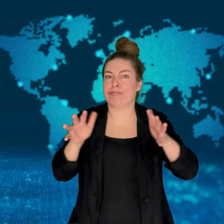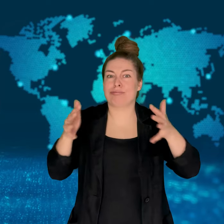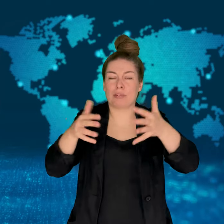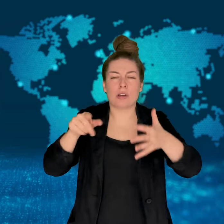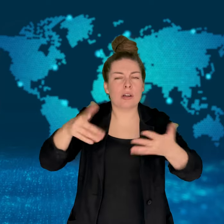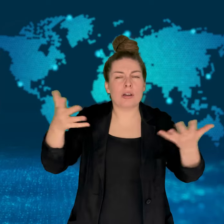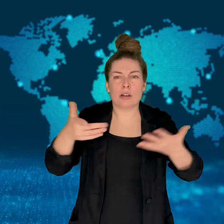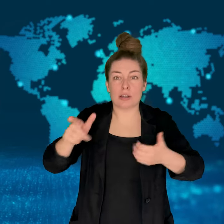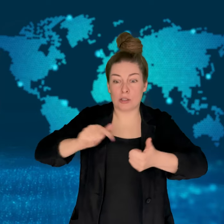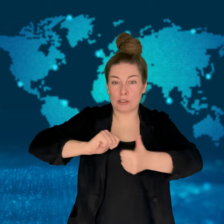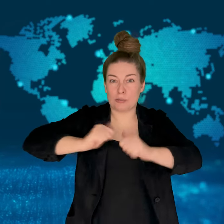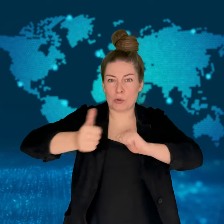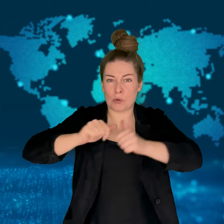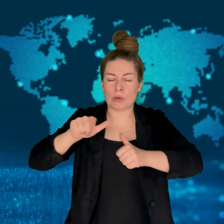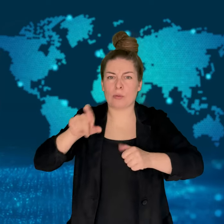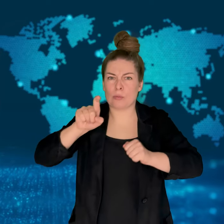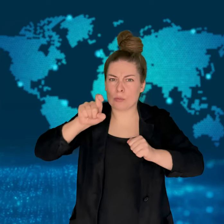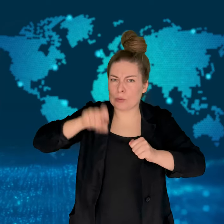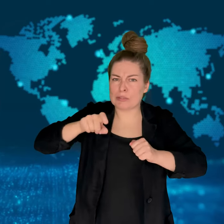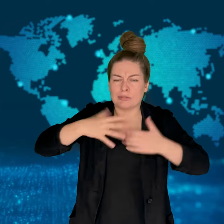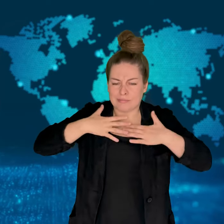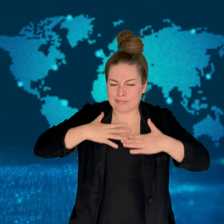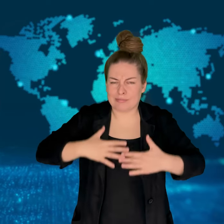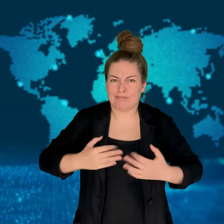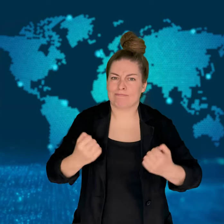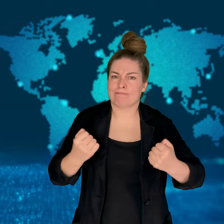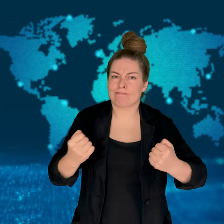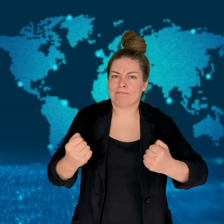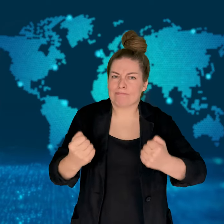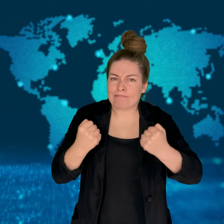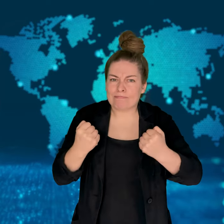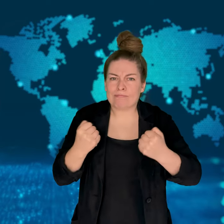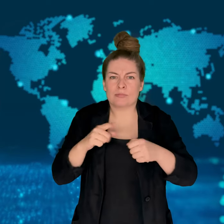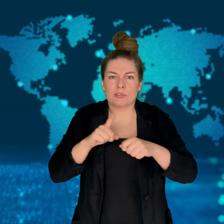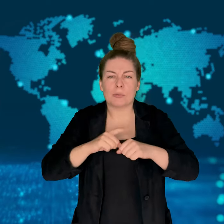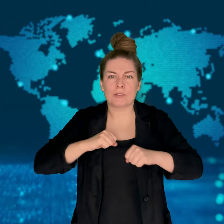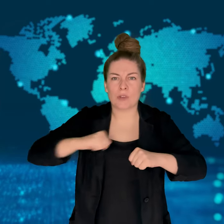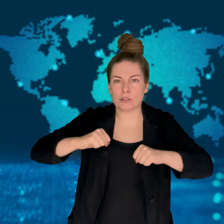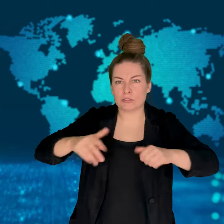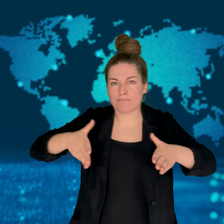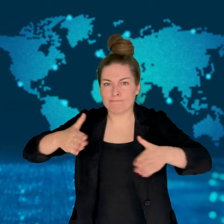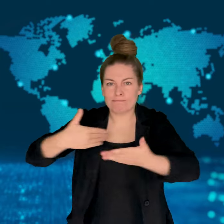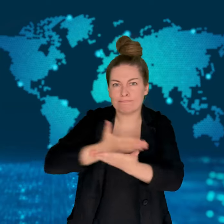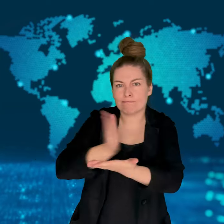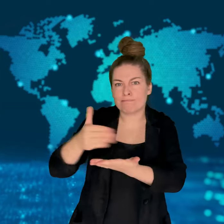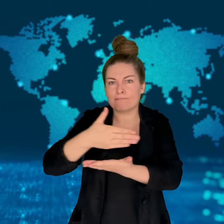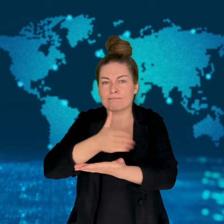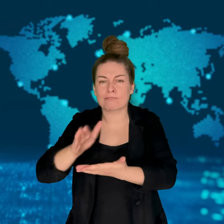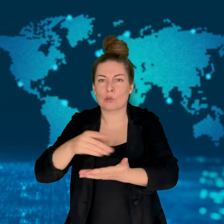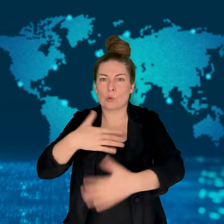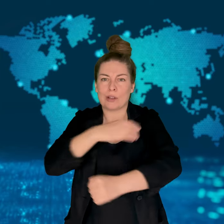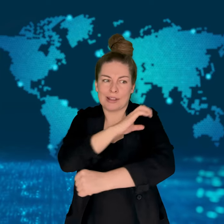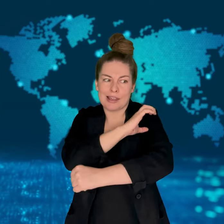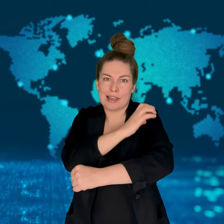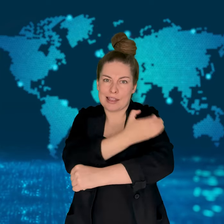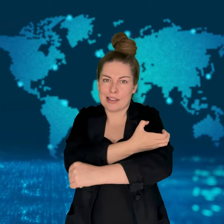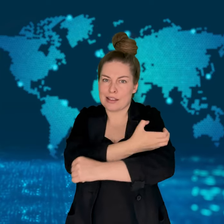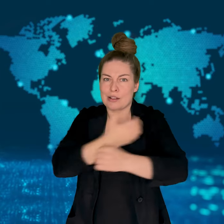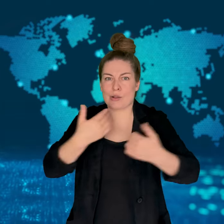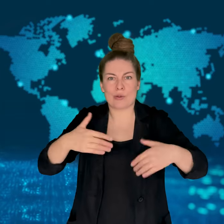An obstacle course race is one in which participants run, jump, climb,